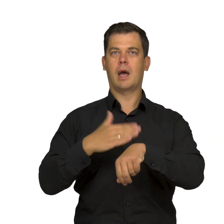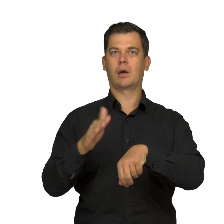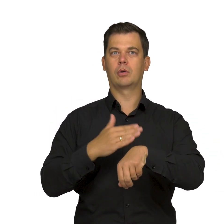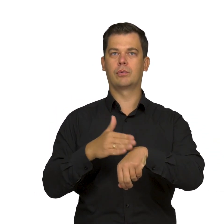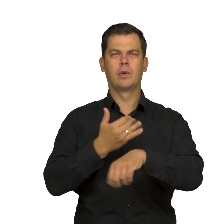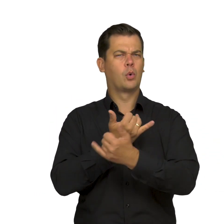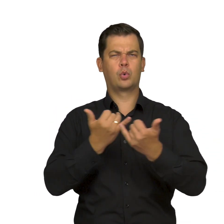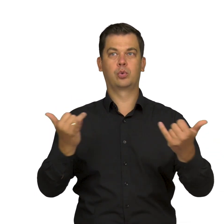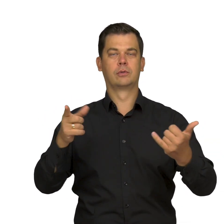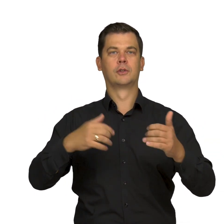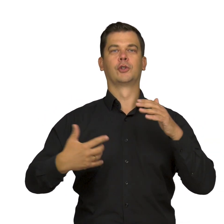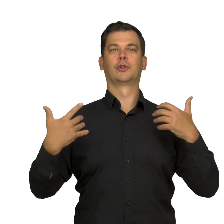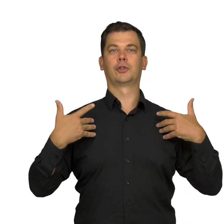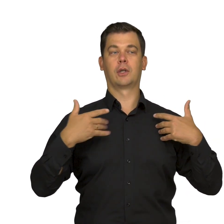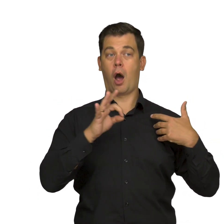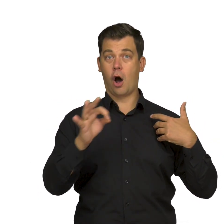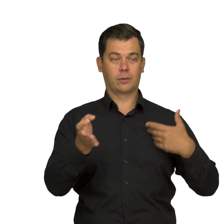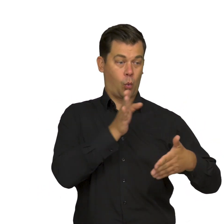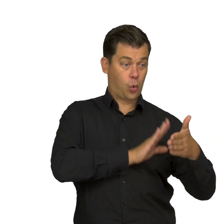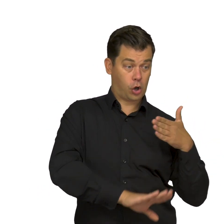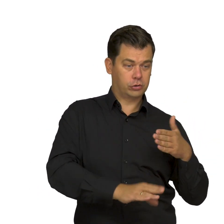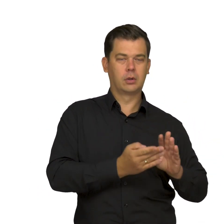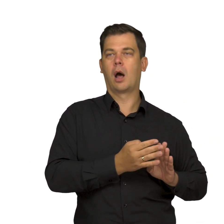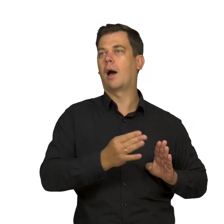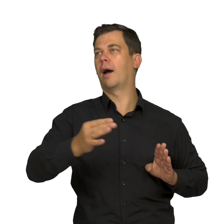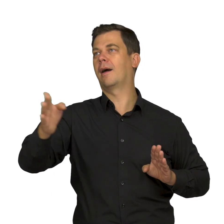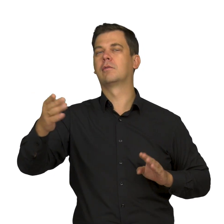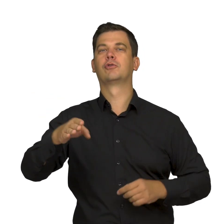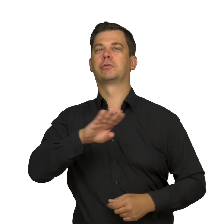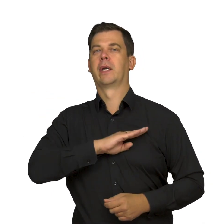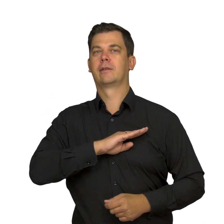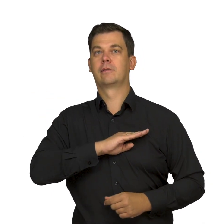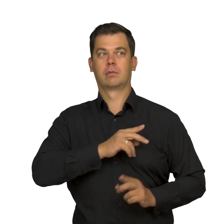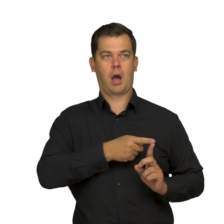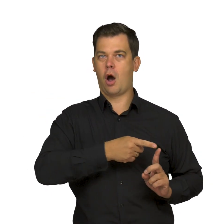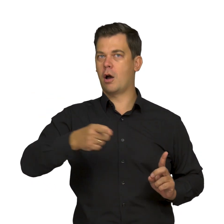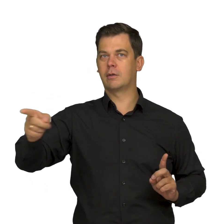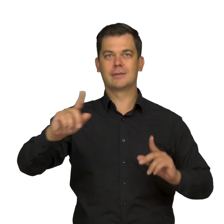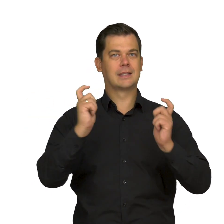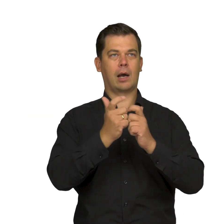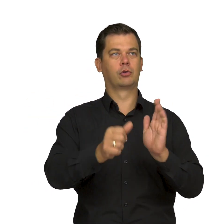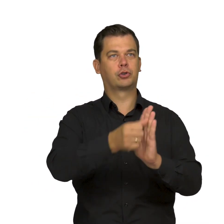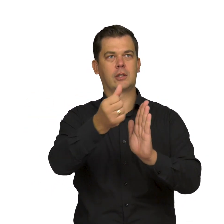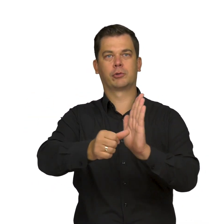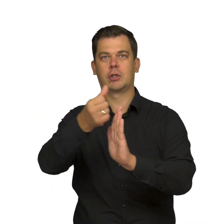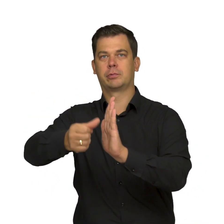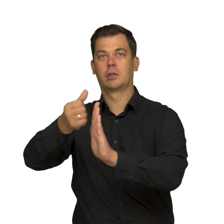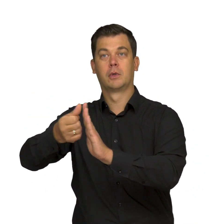at various stages of life: from birth until death. This interest in the body, above all the body